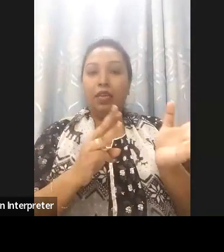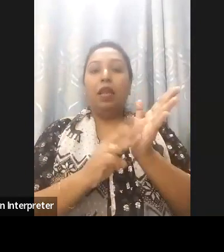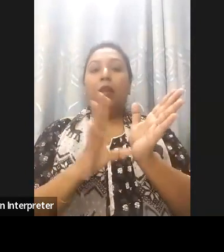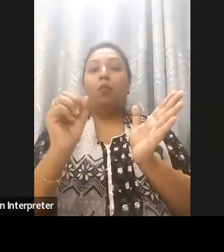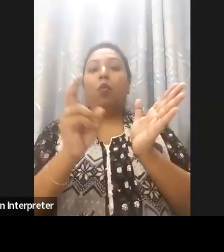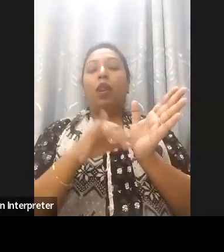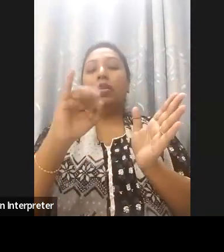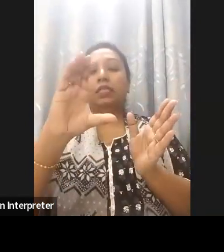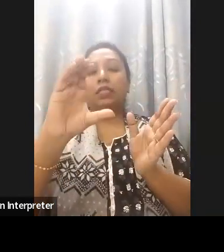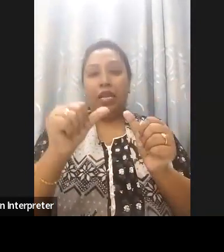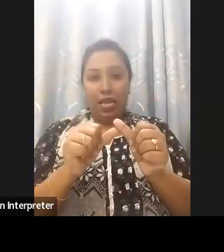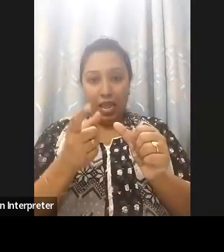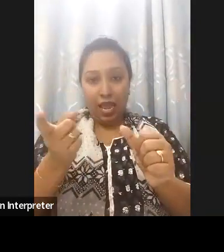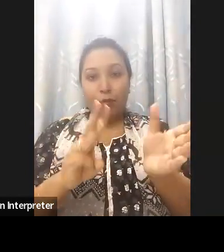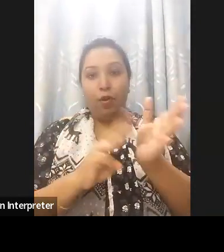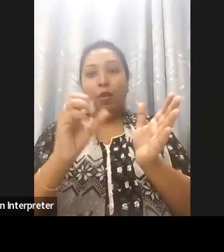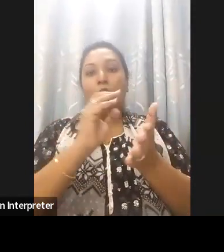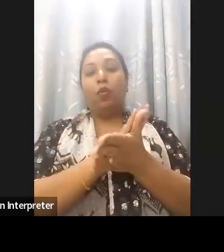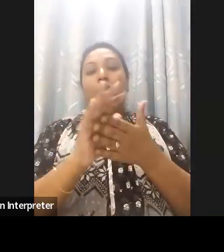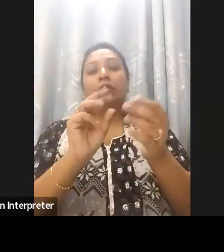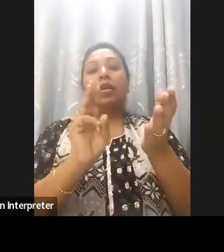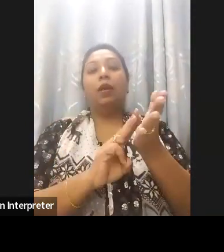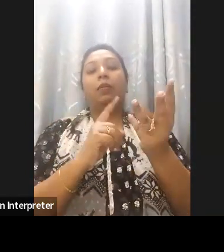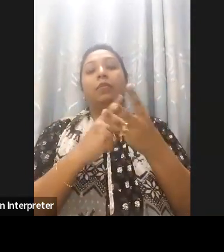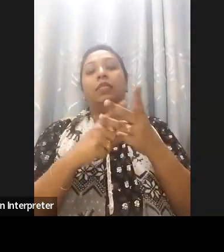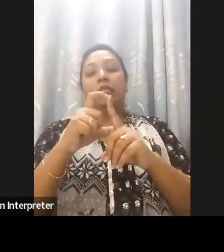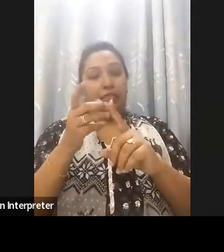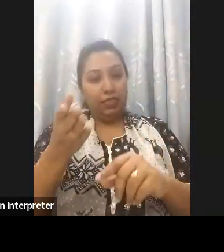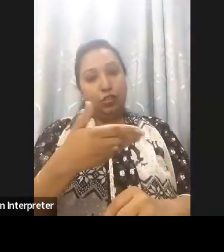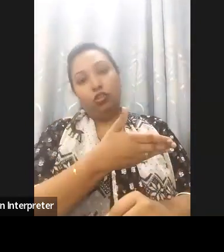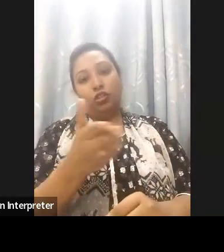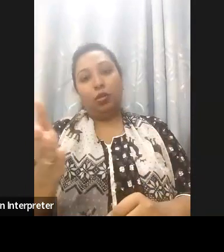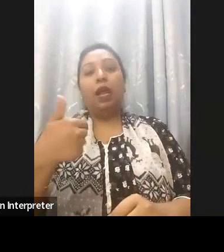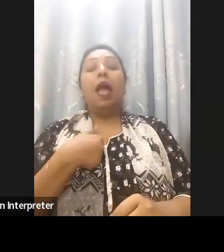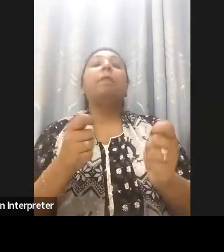and all other colleagues. My name is Vashkar Bhattacharjee and I´m serving as a national consultant accessibility